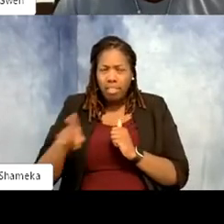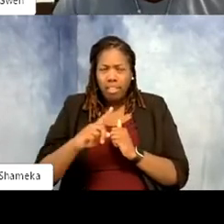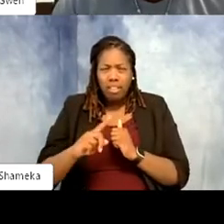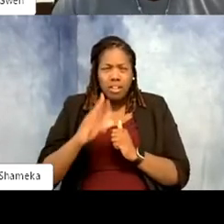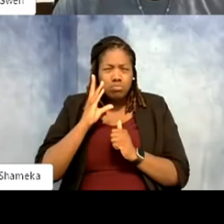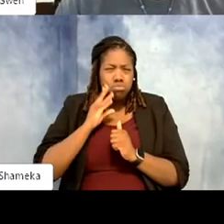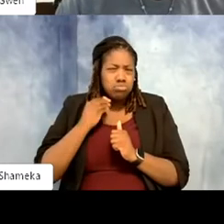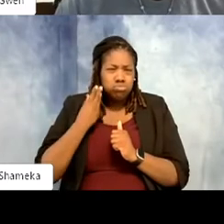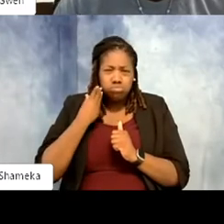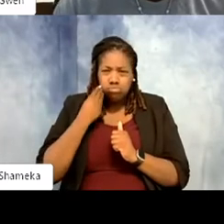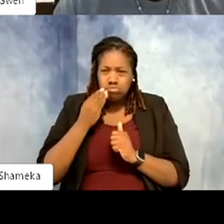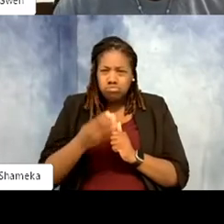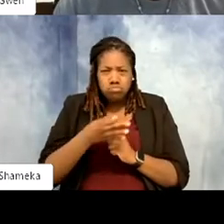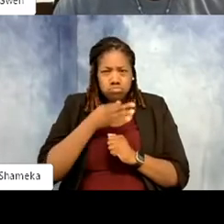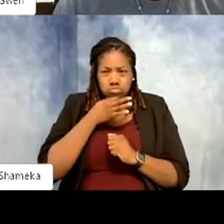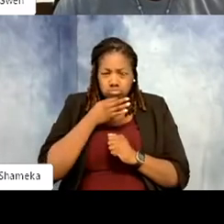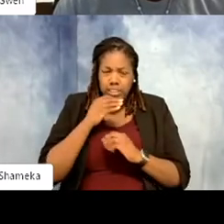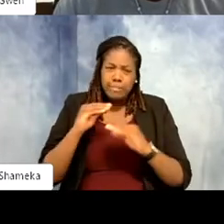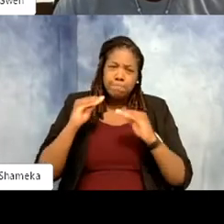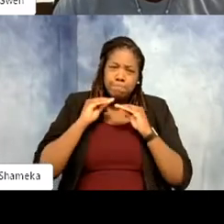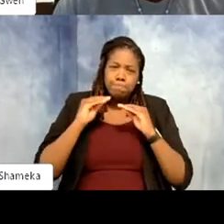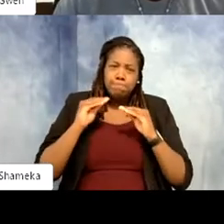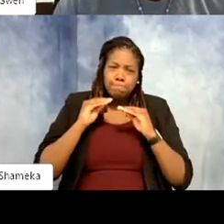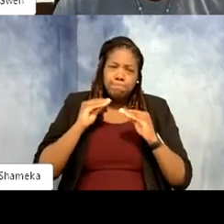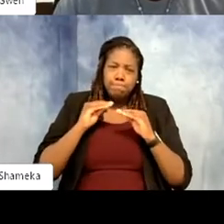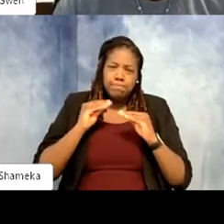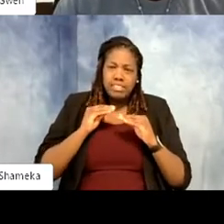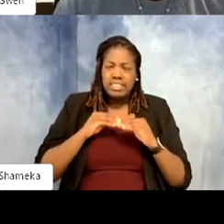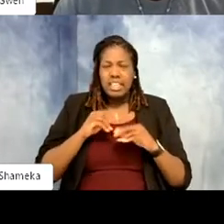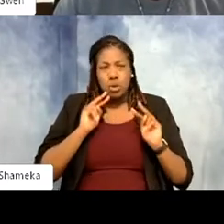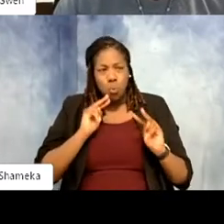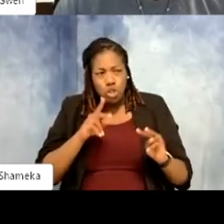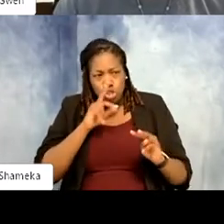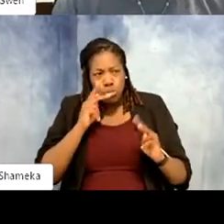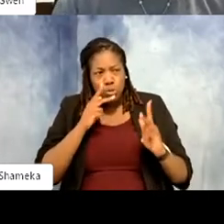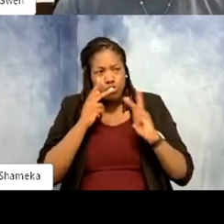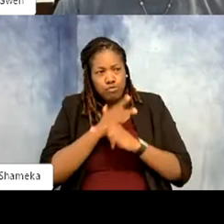knowledge that I learned from them. And watching birds figure out things and just for me there's